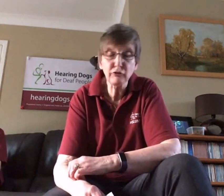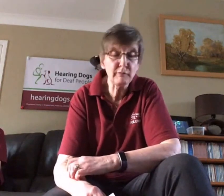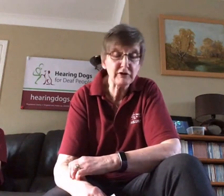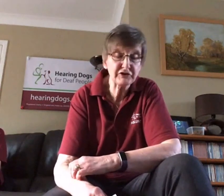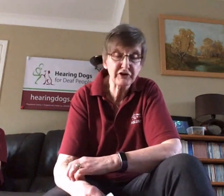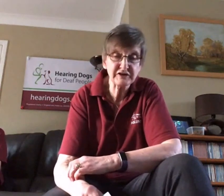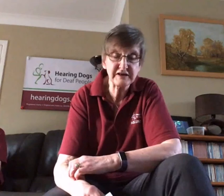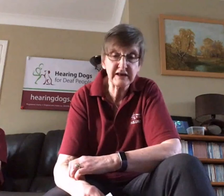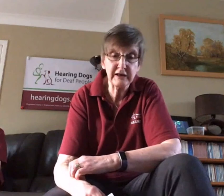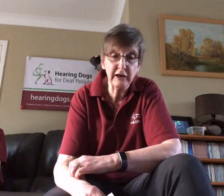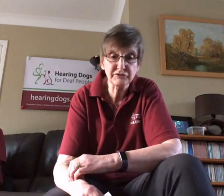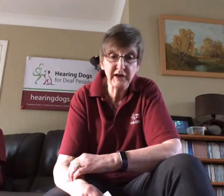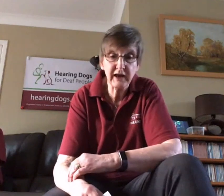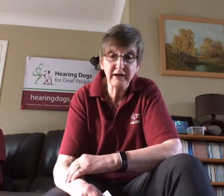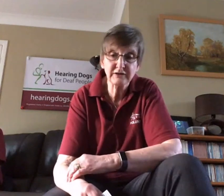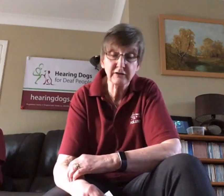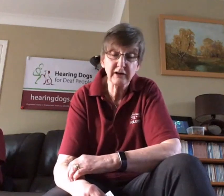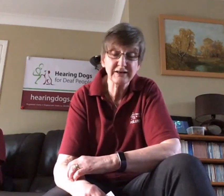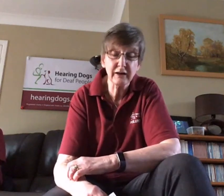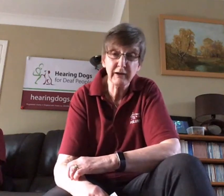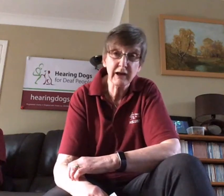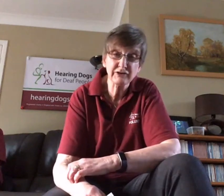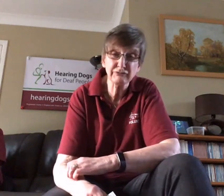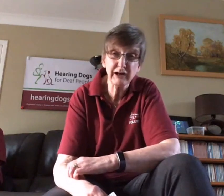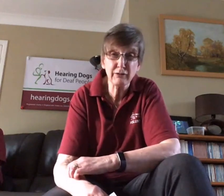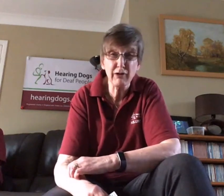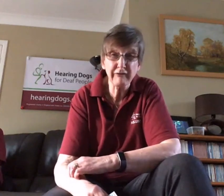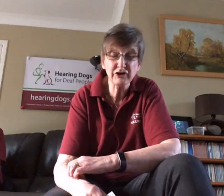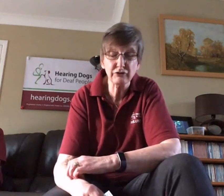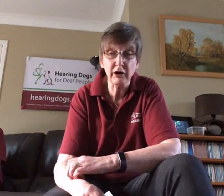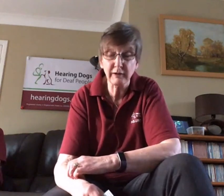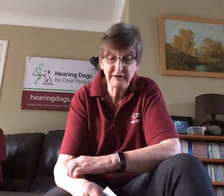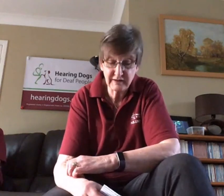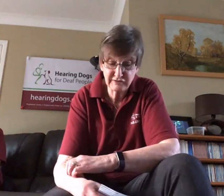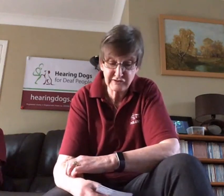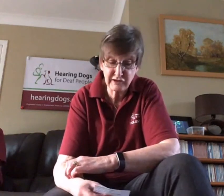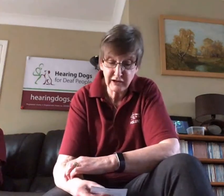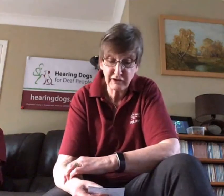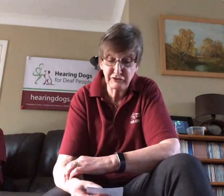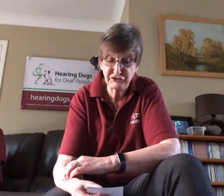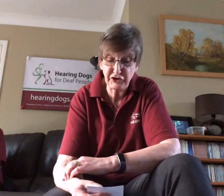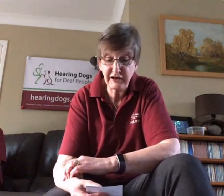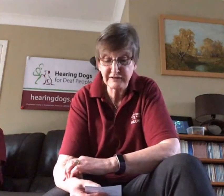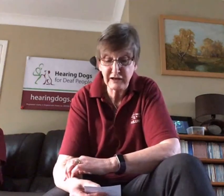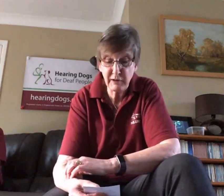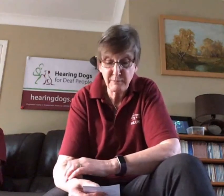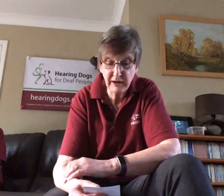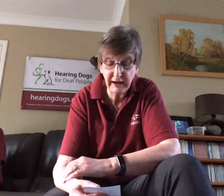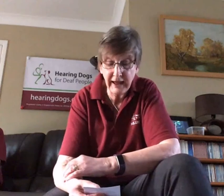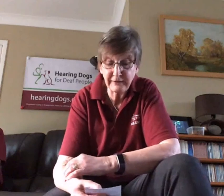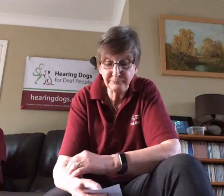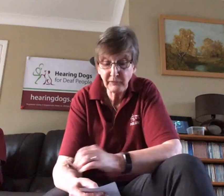almost 30 kilos and they tell me he hasn't really quite finished growing, so slightly concerning he's going to be a big lad!